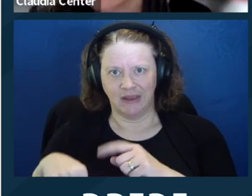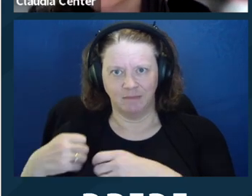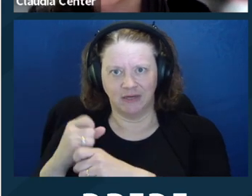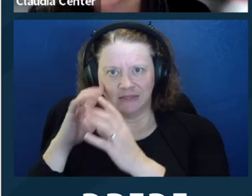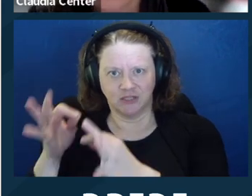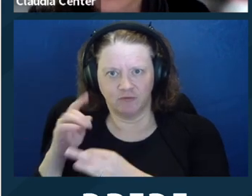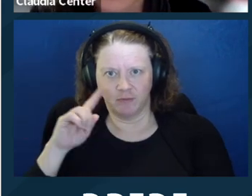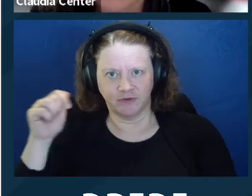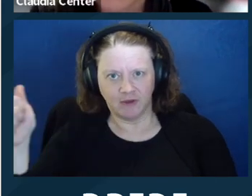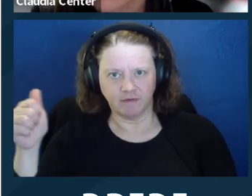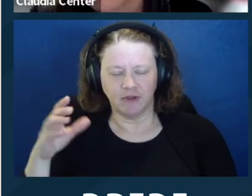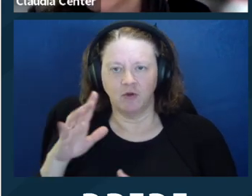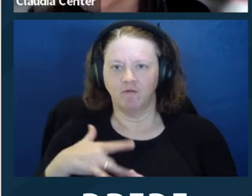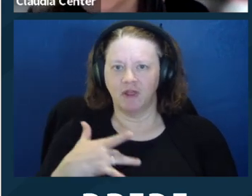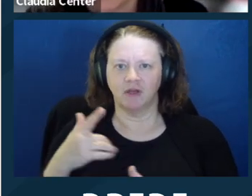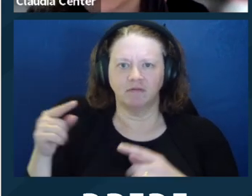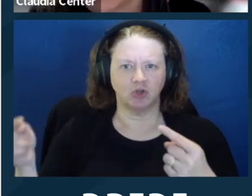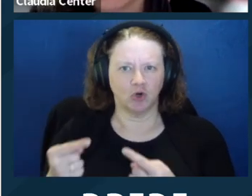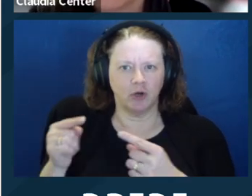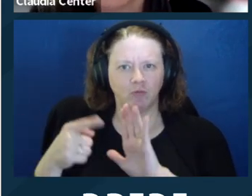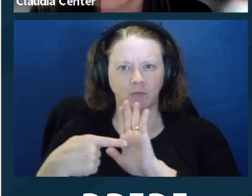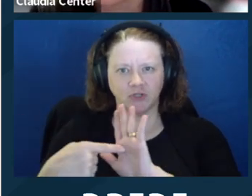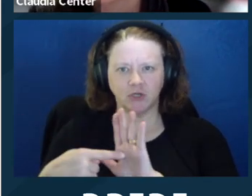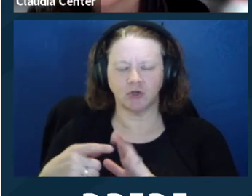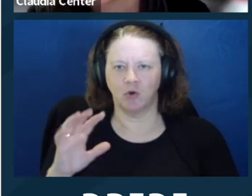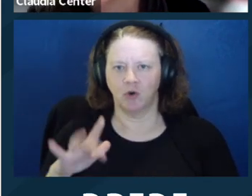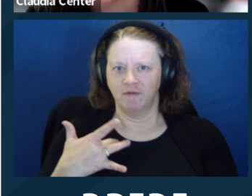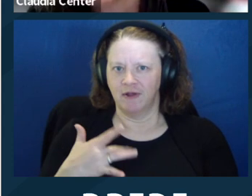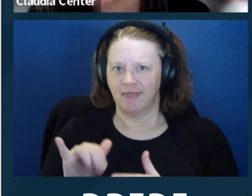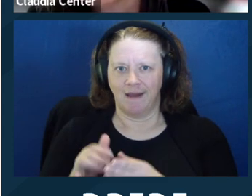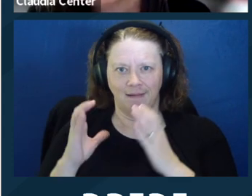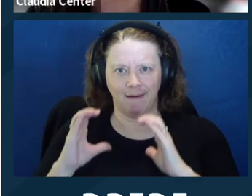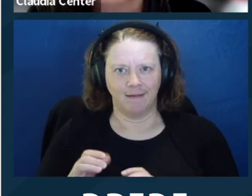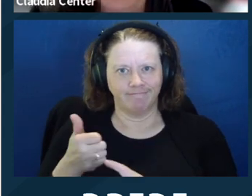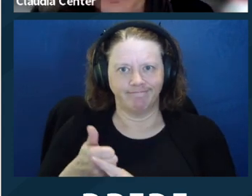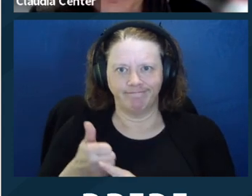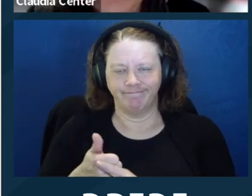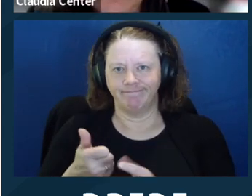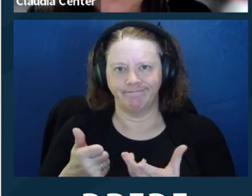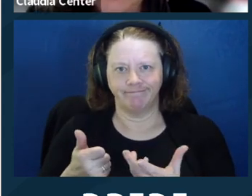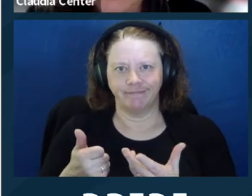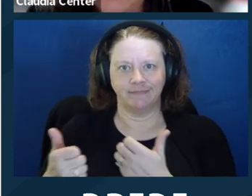kind of danger? You know, economic or whatever kind of risk of harm.